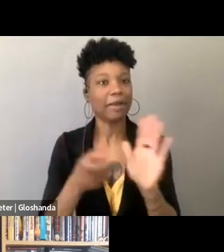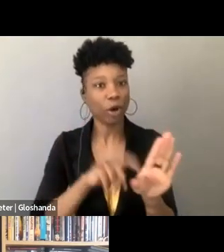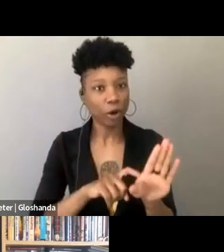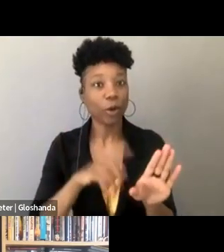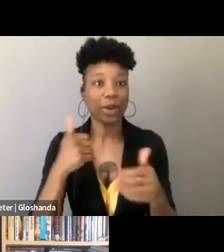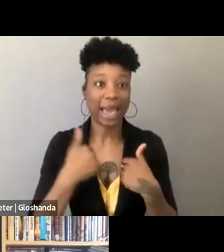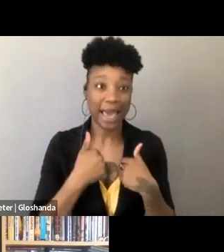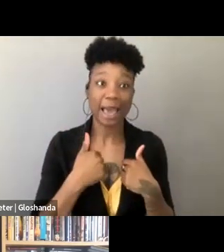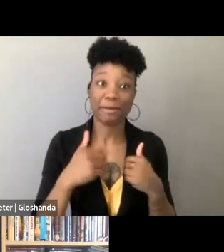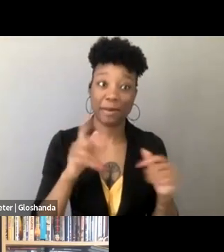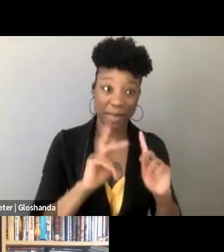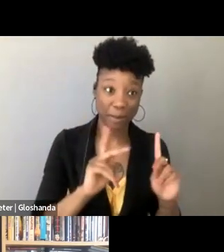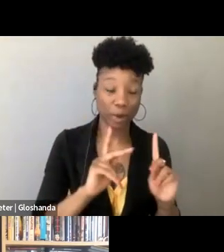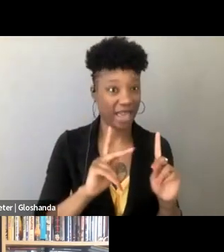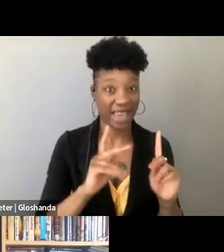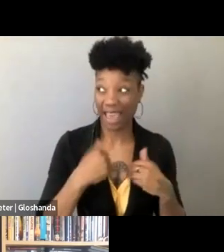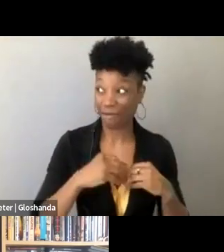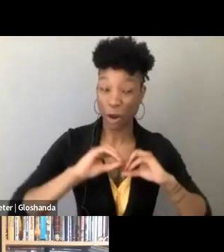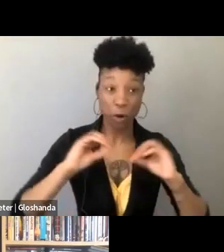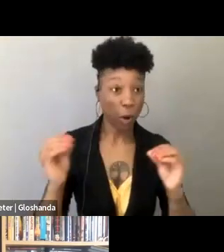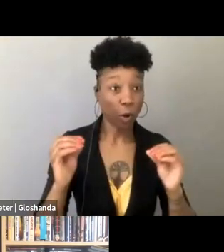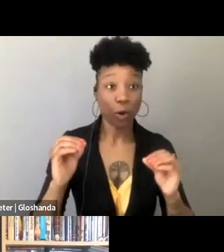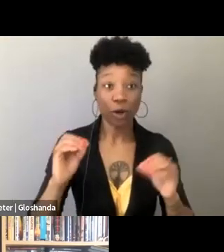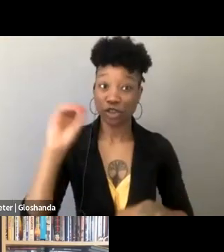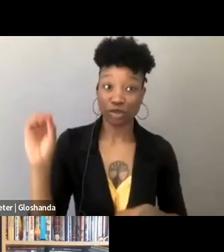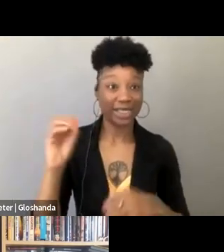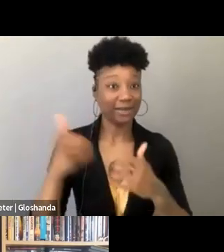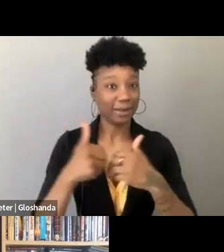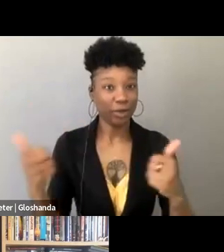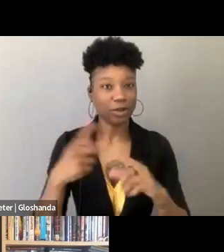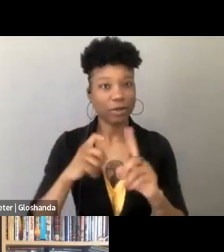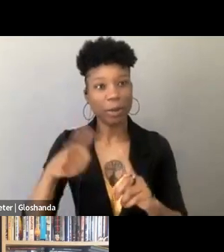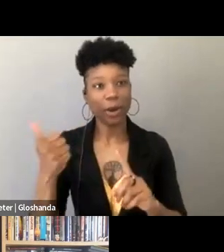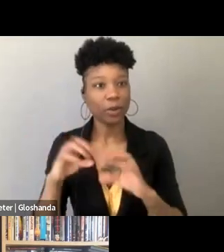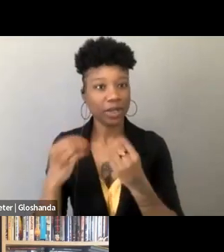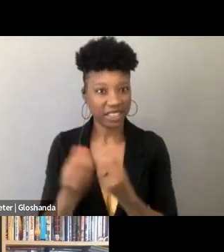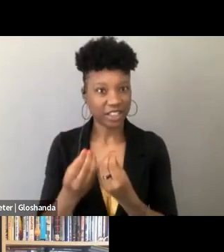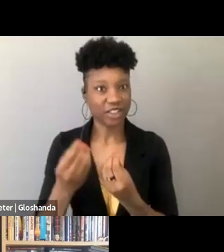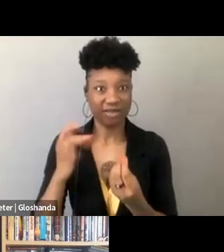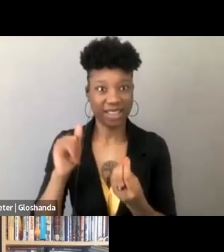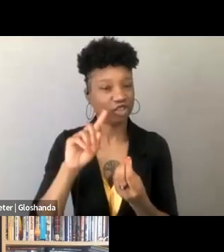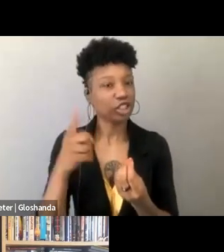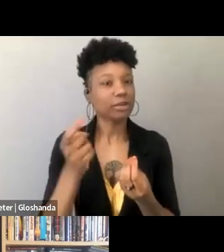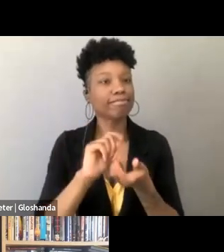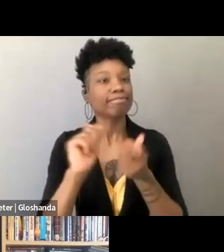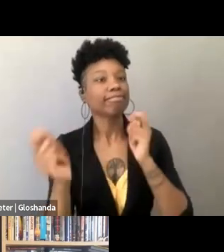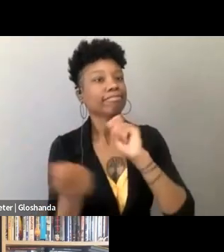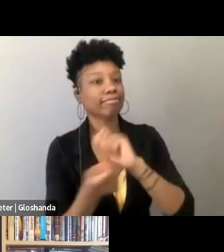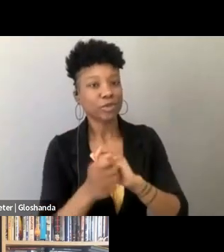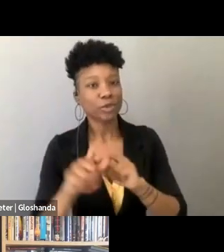of separation from one another, you know, as the organizational form morphs, and I think probably in addition to what everything